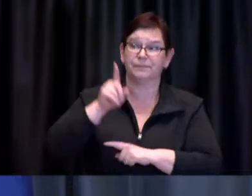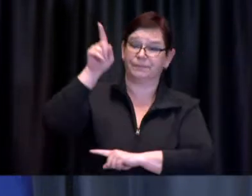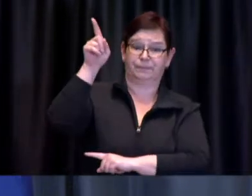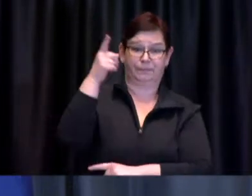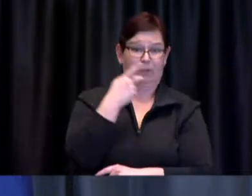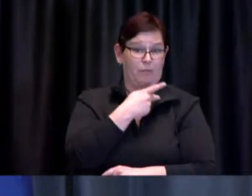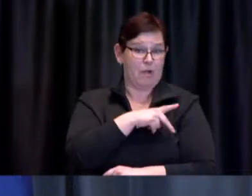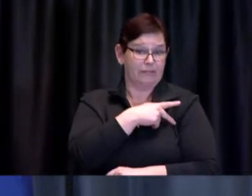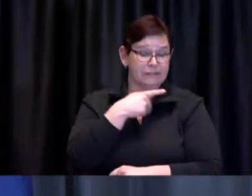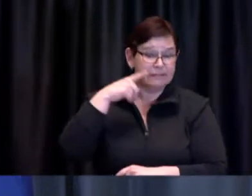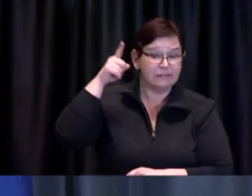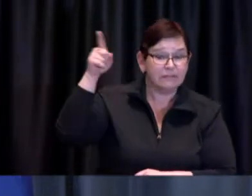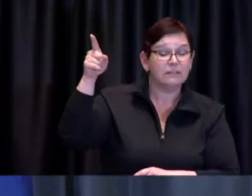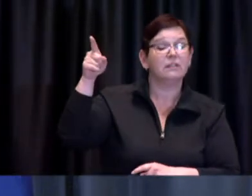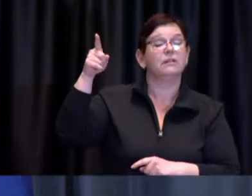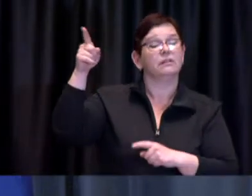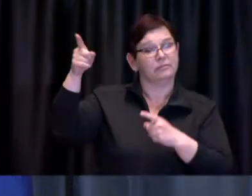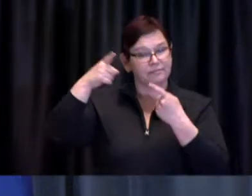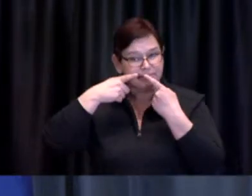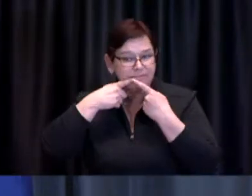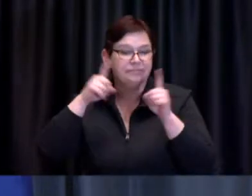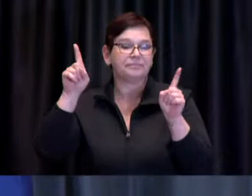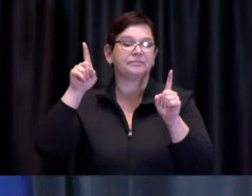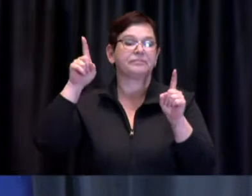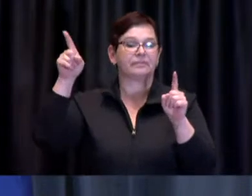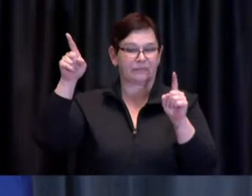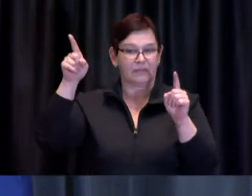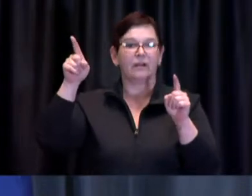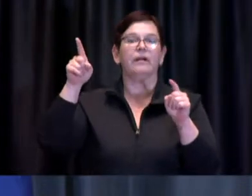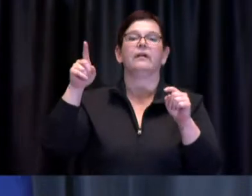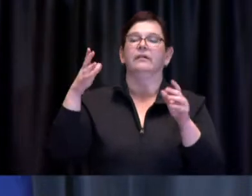who either live or work in designated hotspot neighbourhoods.